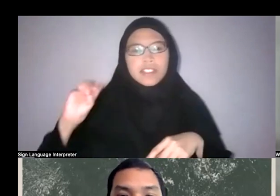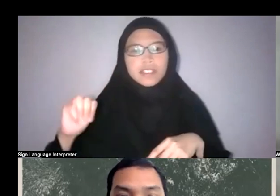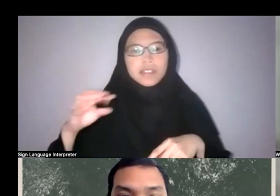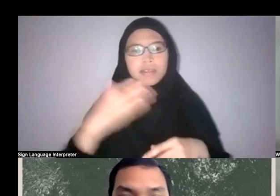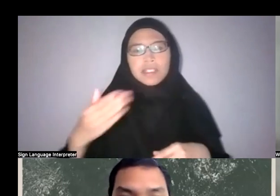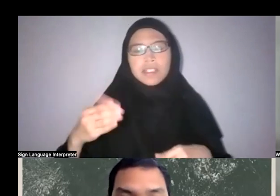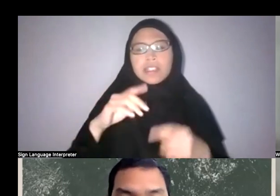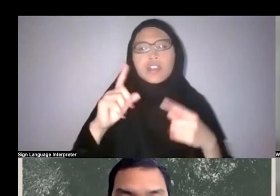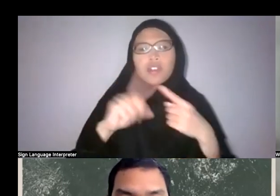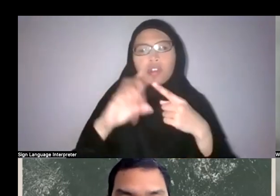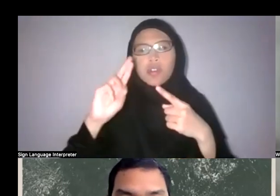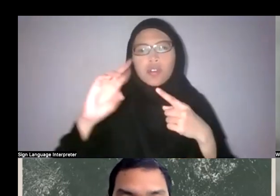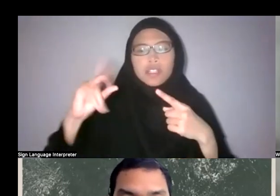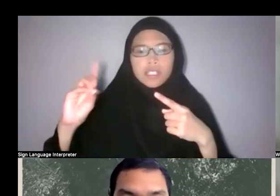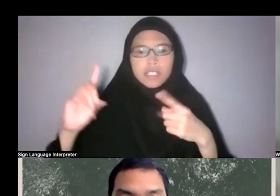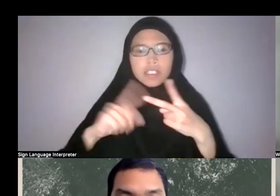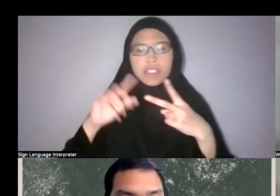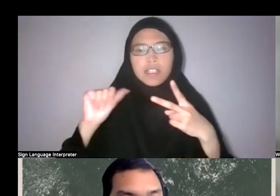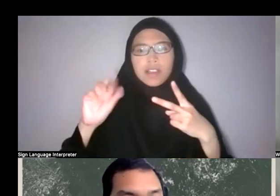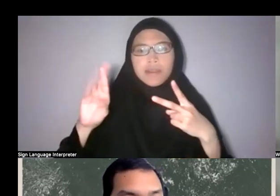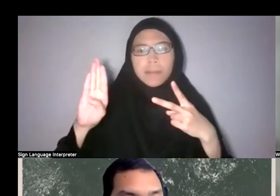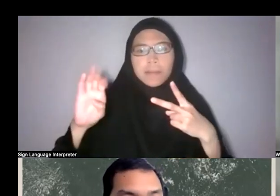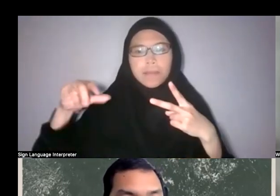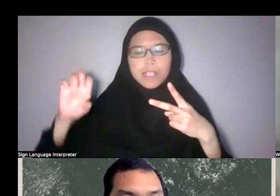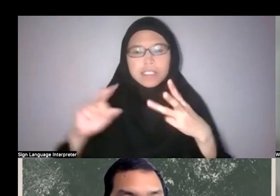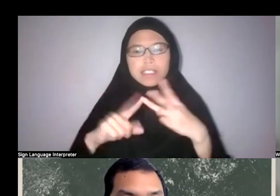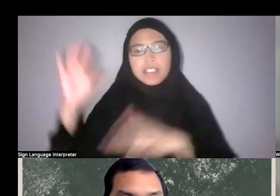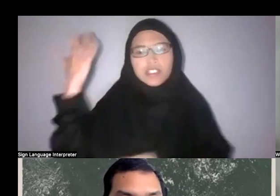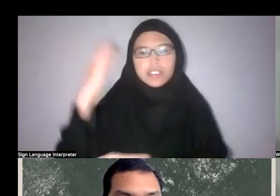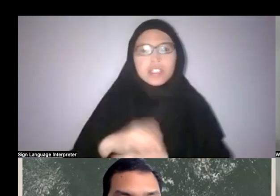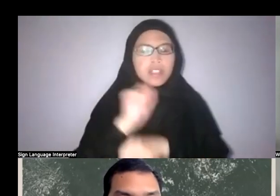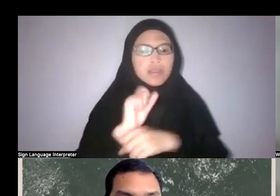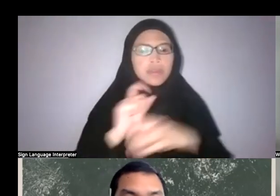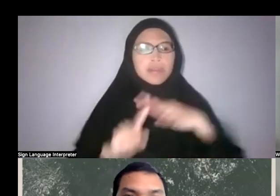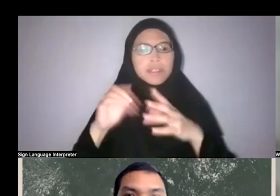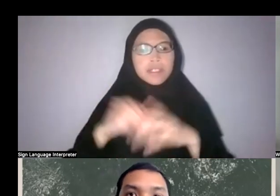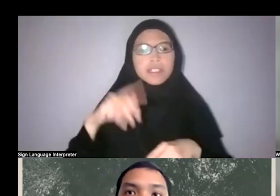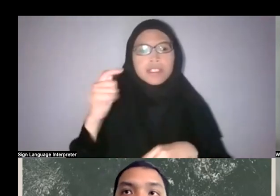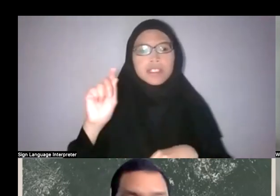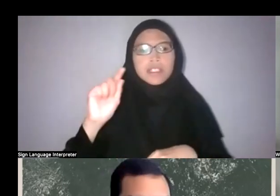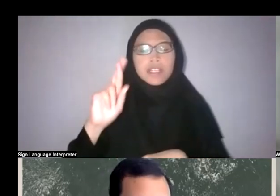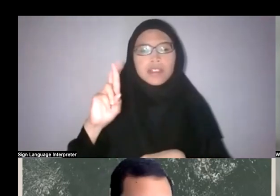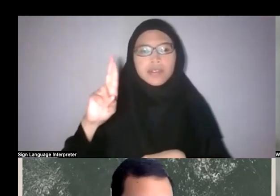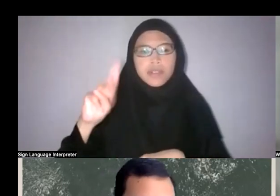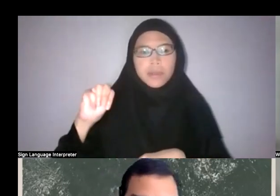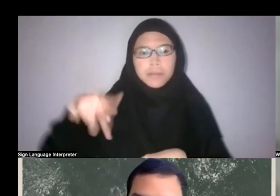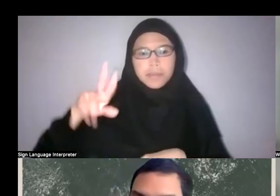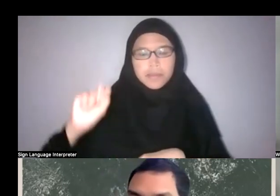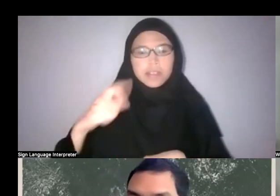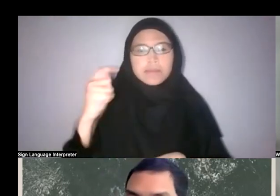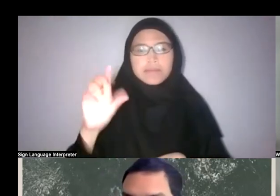Her work appears in The Rumpus, The Straits Times, and the Los Angeles Review of Books, among others.